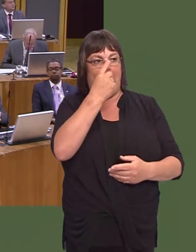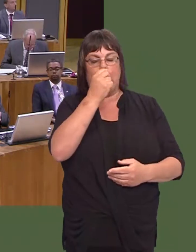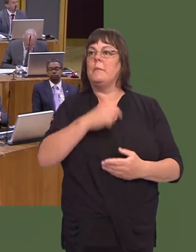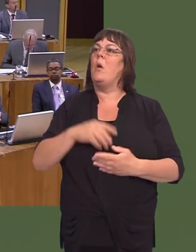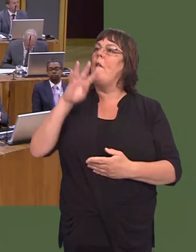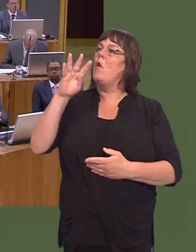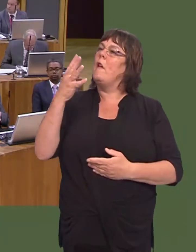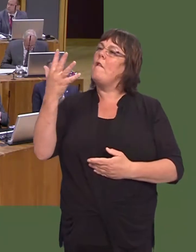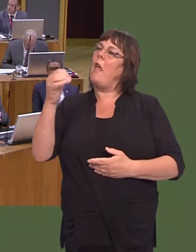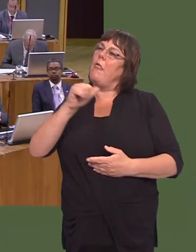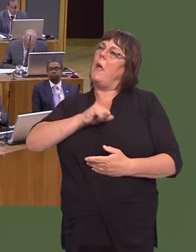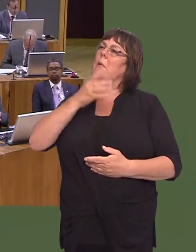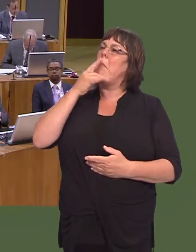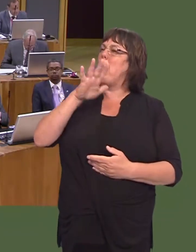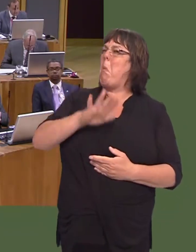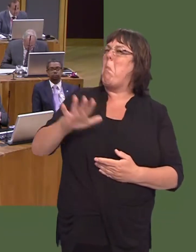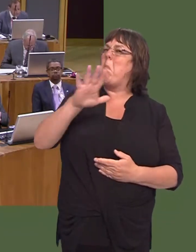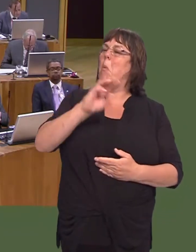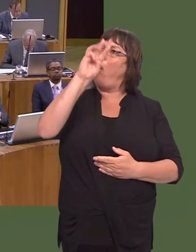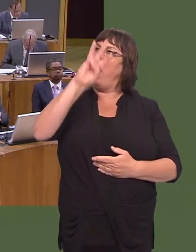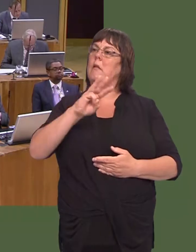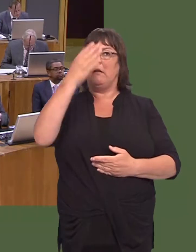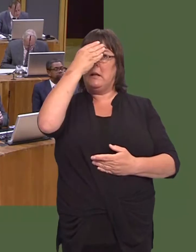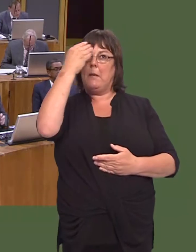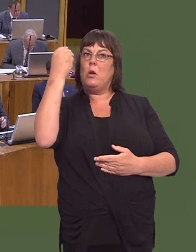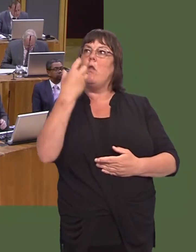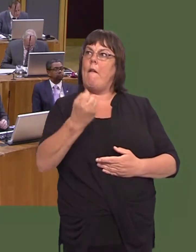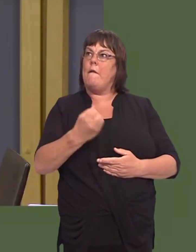There are an estimated 45,000 people in Wales living with dementia.